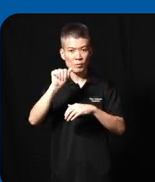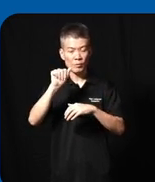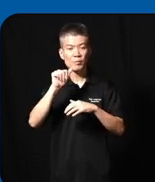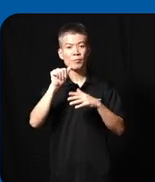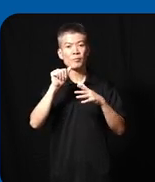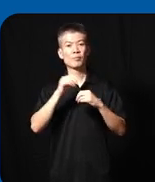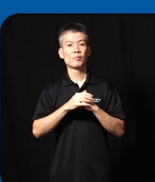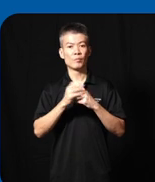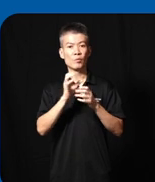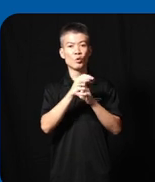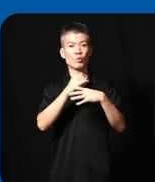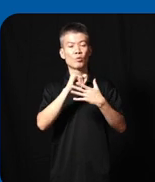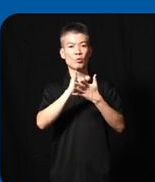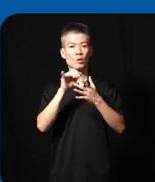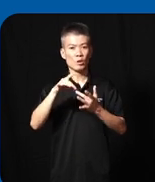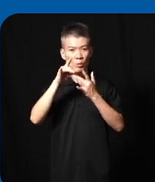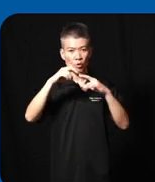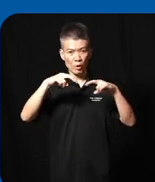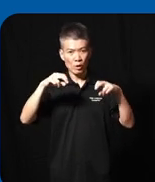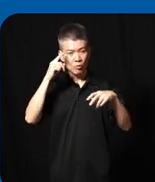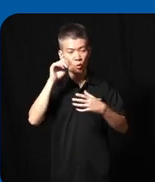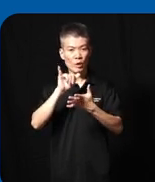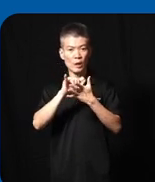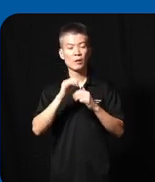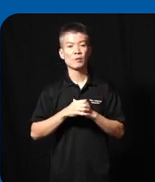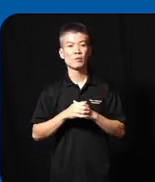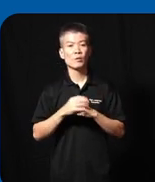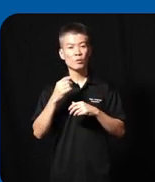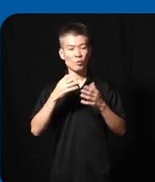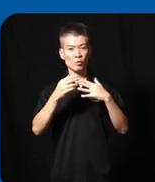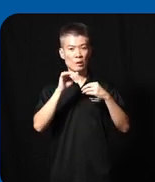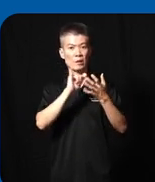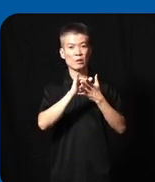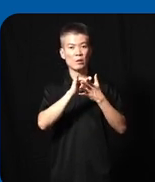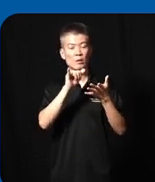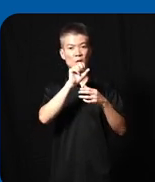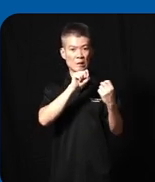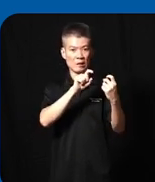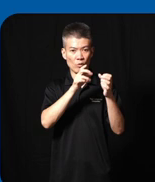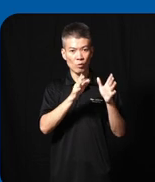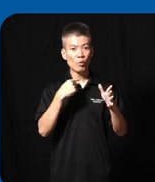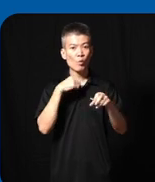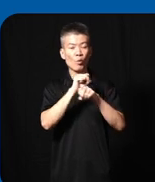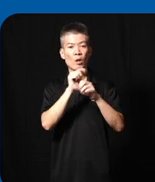and also create a spal analysis from that and regarding the surveyors we work with volunteers